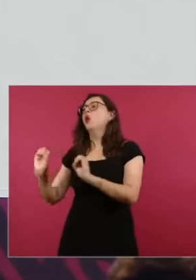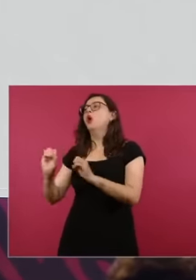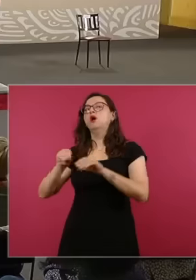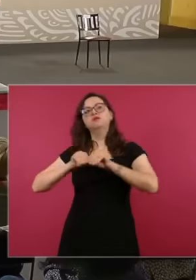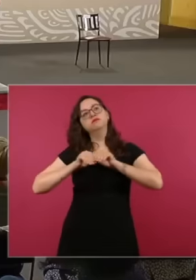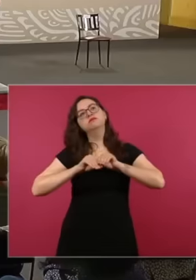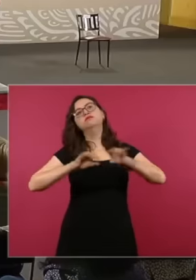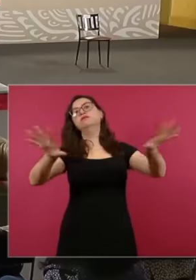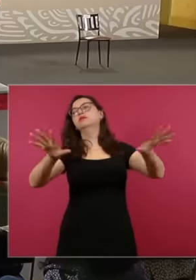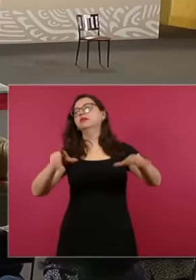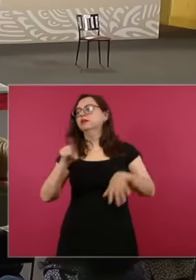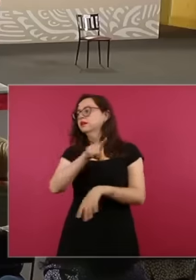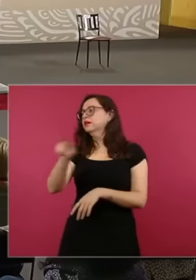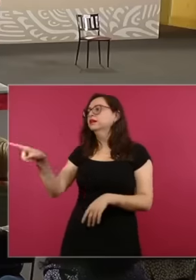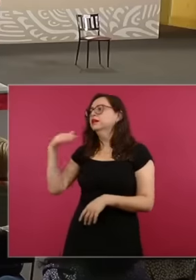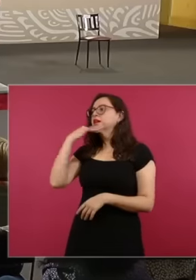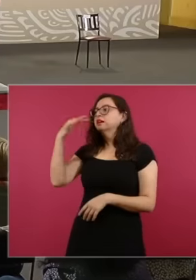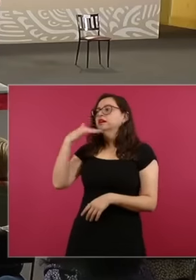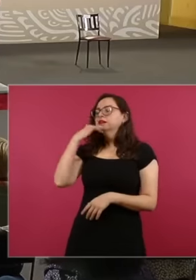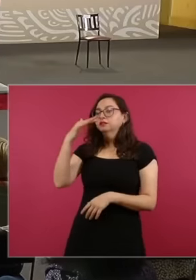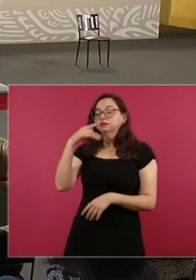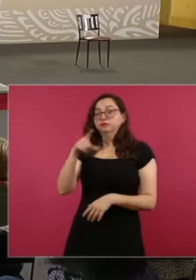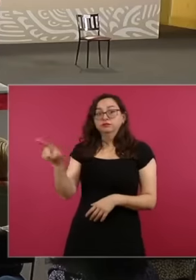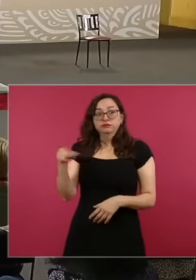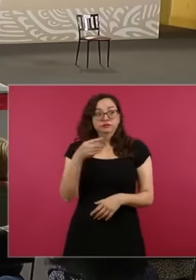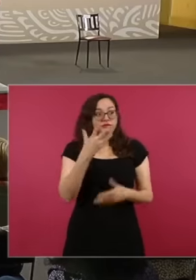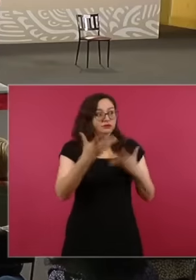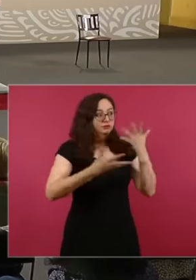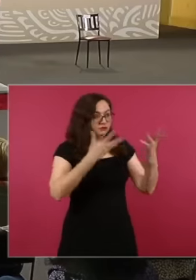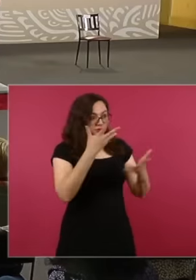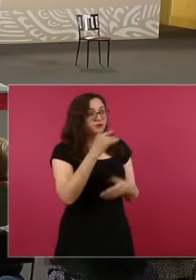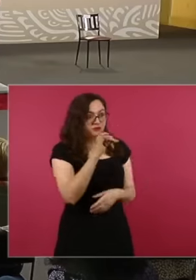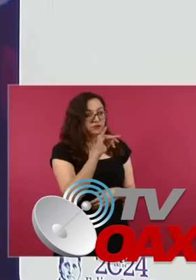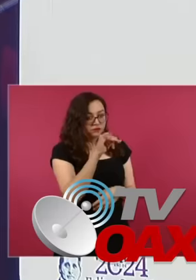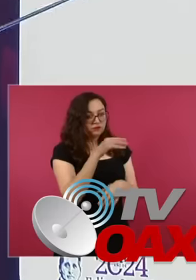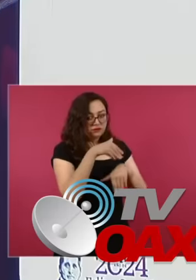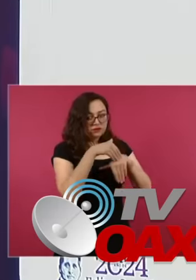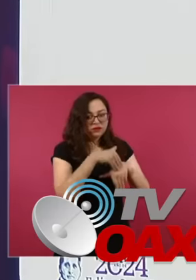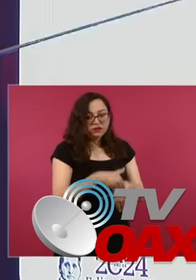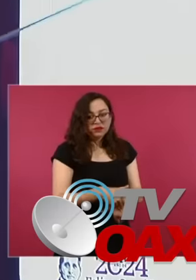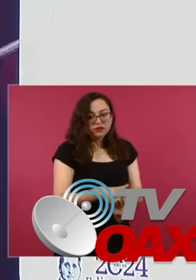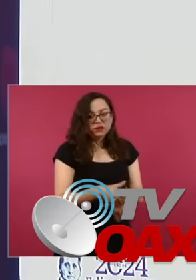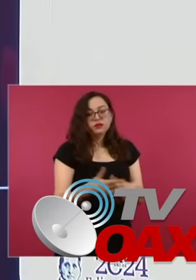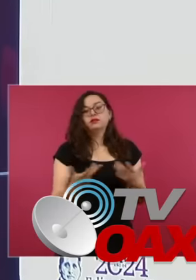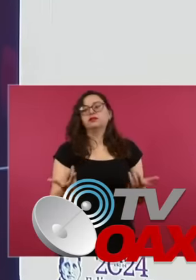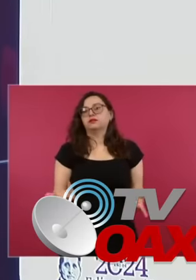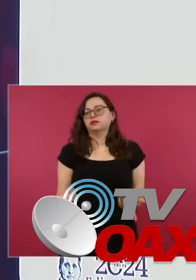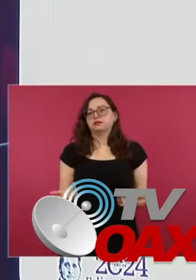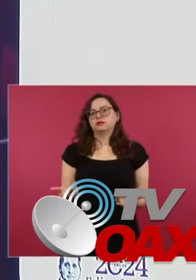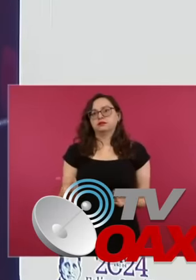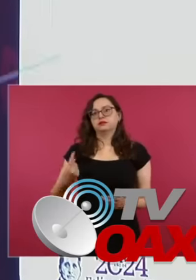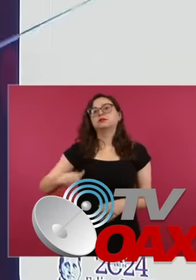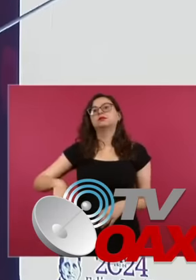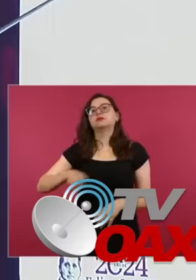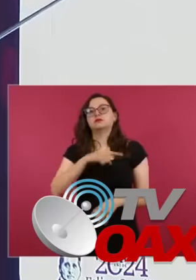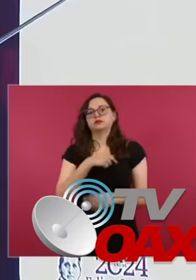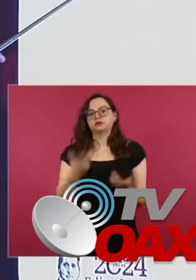matter? We terminated the contract. We collected a letter of credit of 10 million dollars and filed